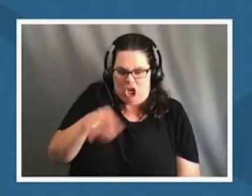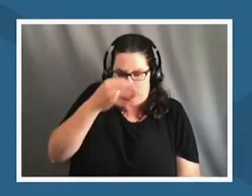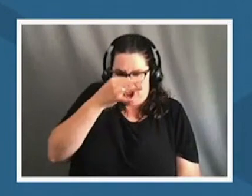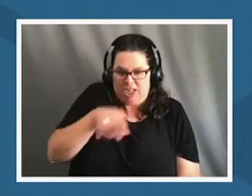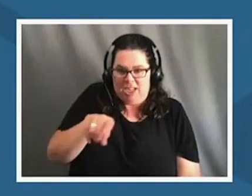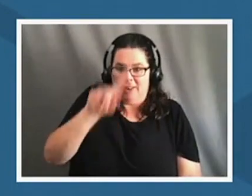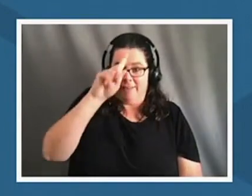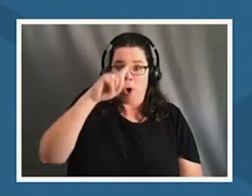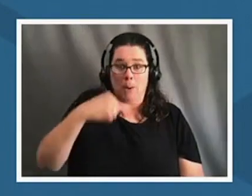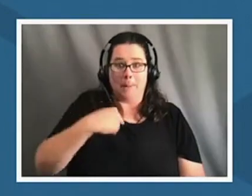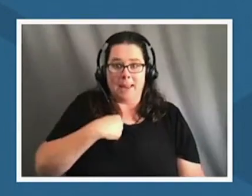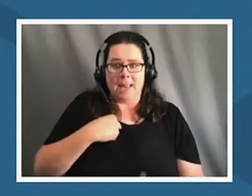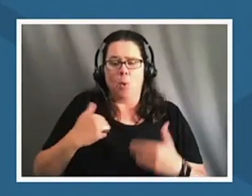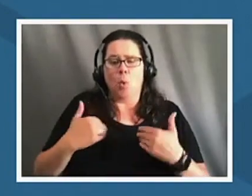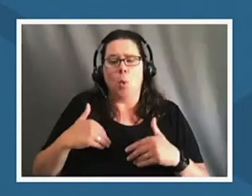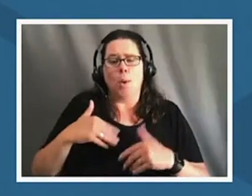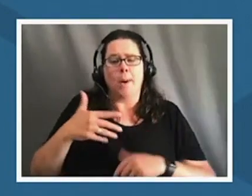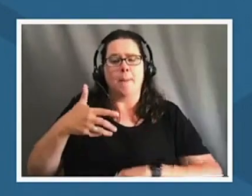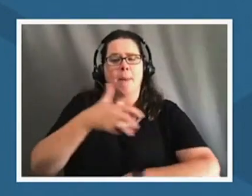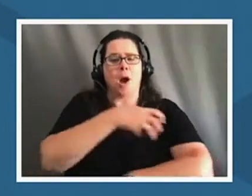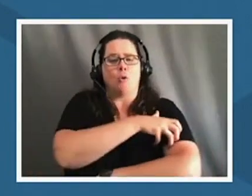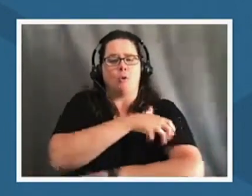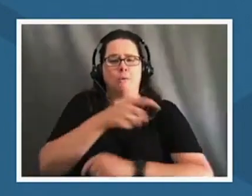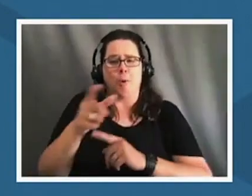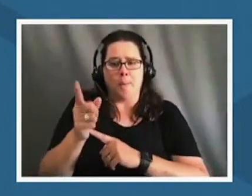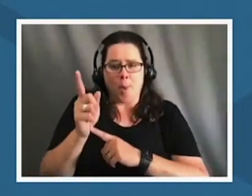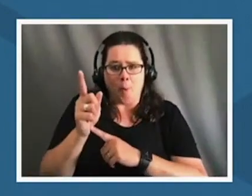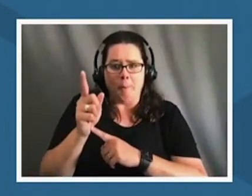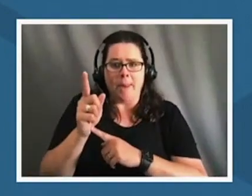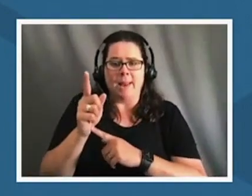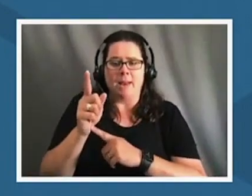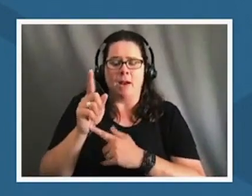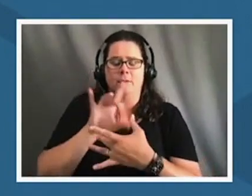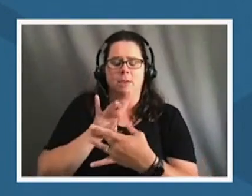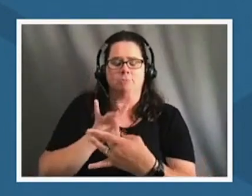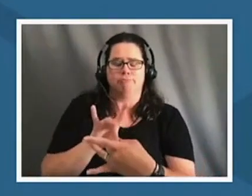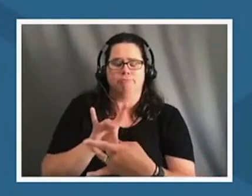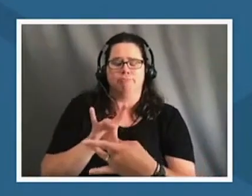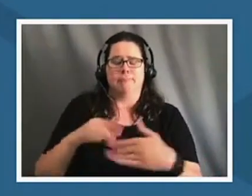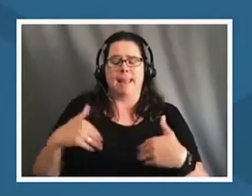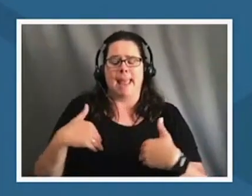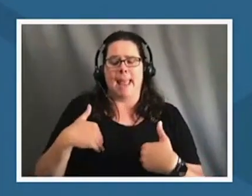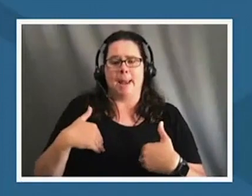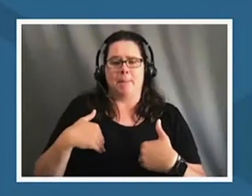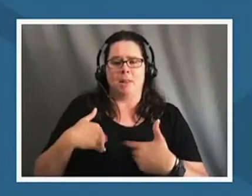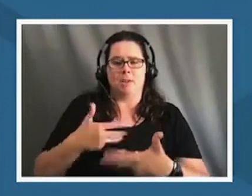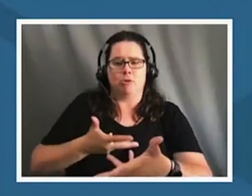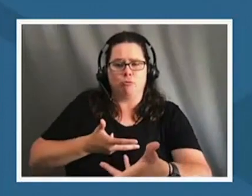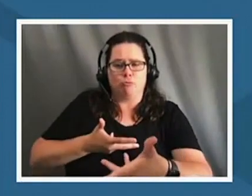powerful moment of being in community and reciprocity and presence with the